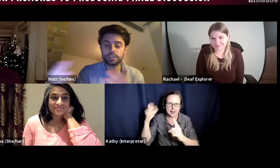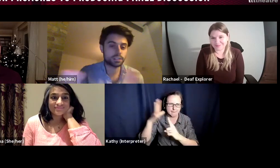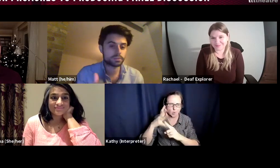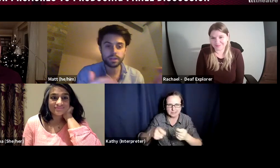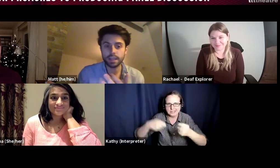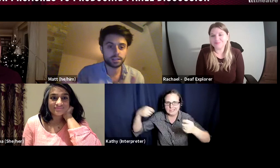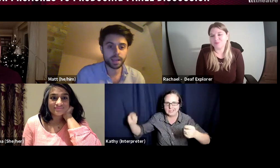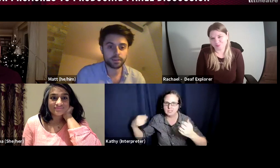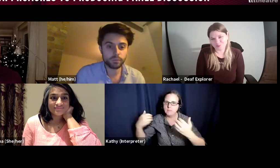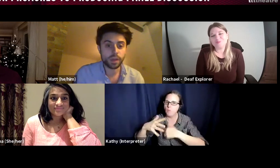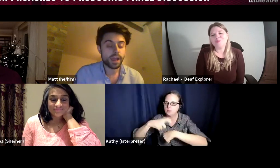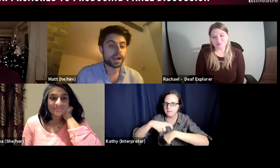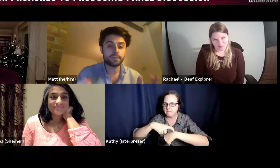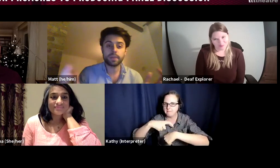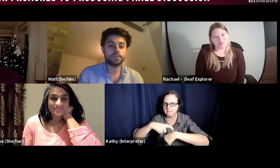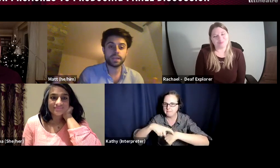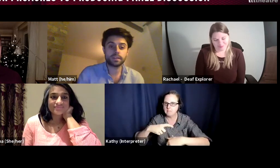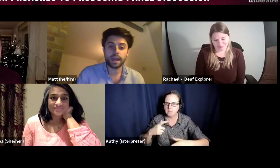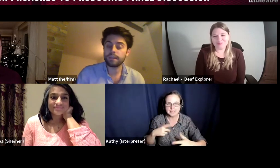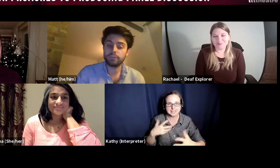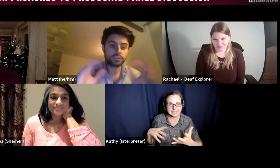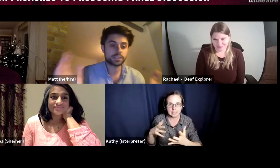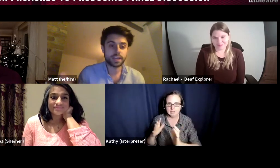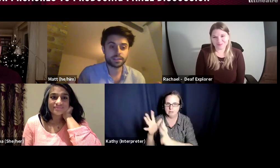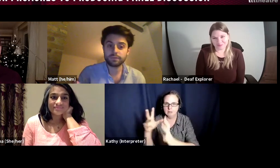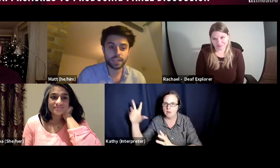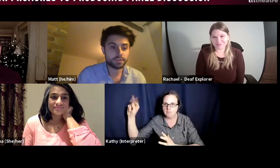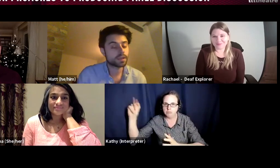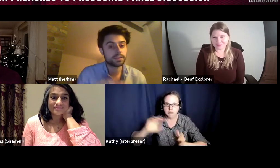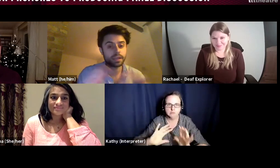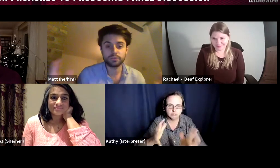be translated back and forth and it may be that if you just had a deaf team things would be a